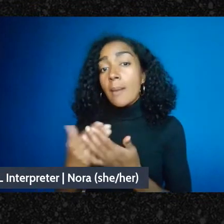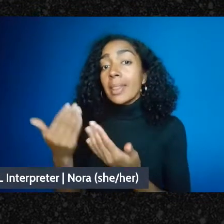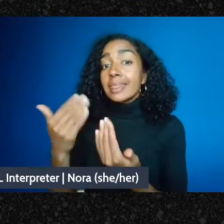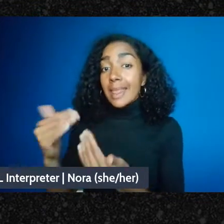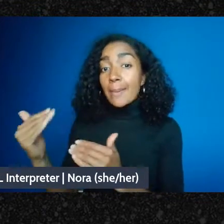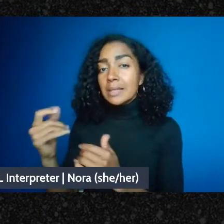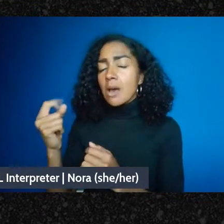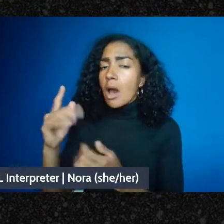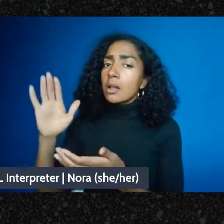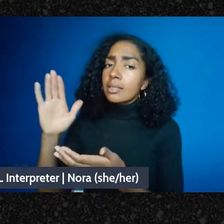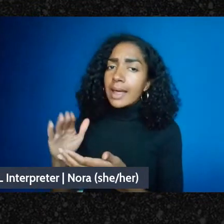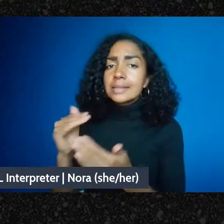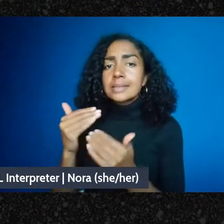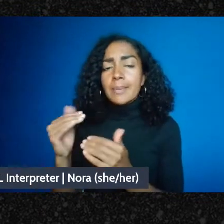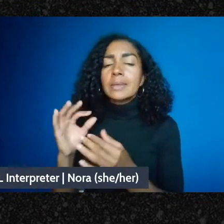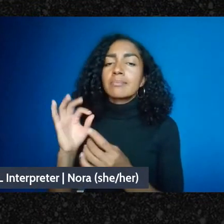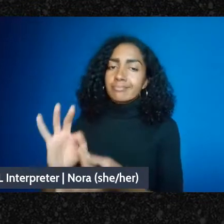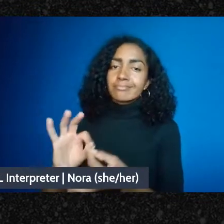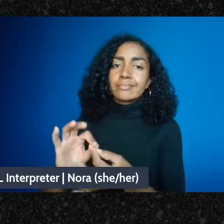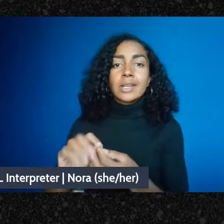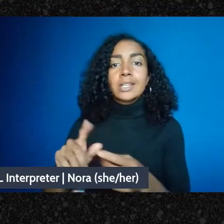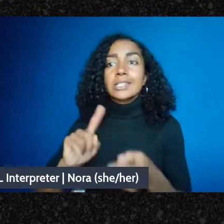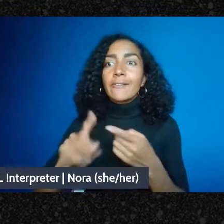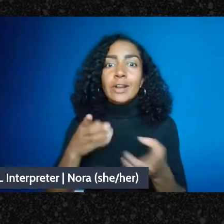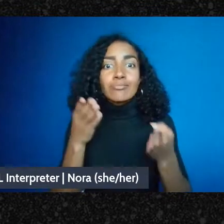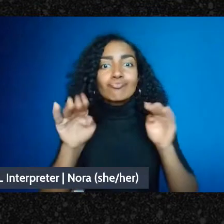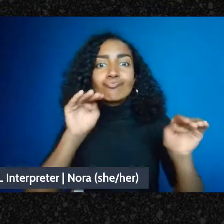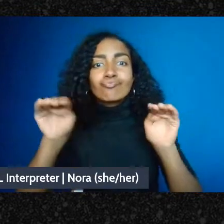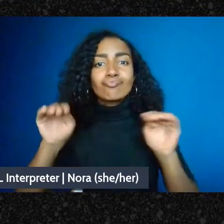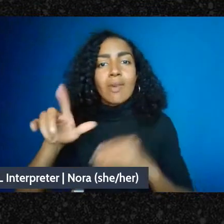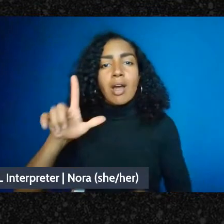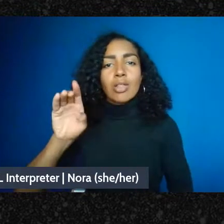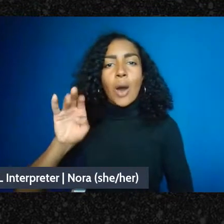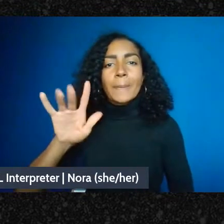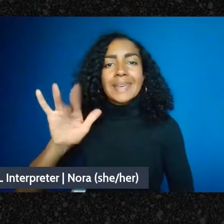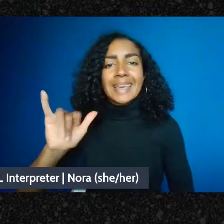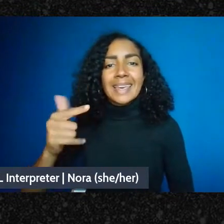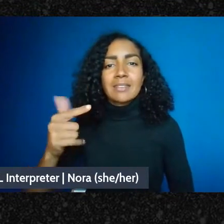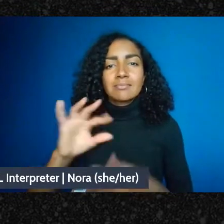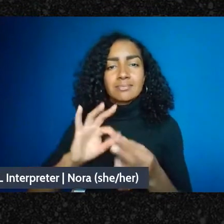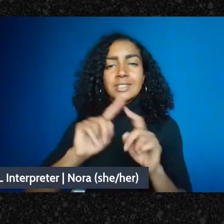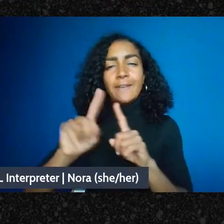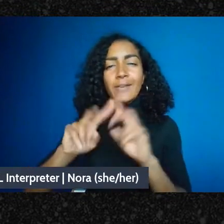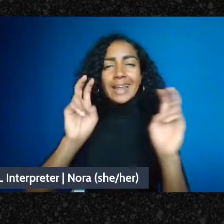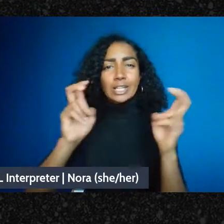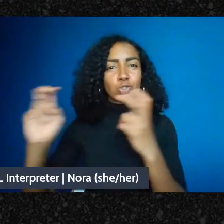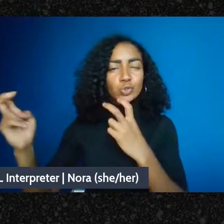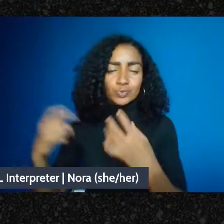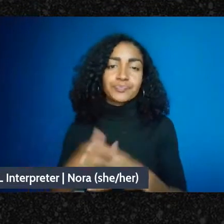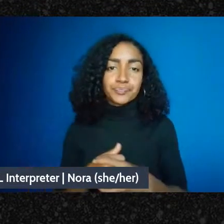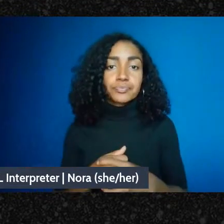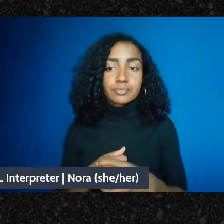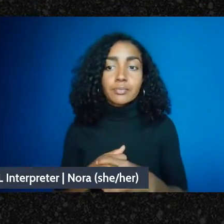lobbying, on issues a lot of what mutually folks might do and think of as politics